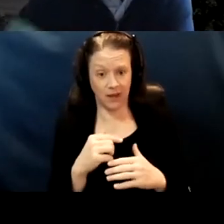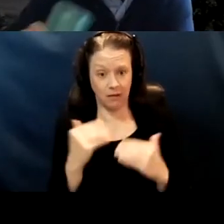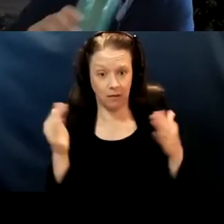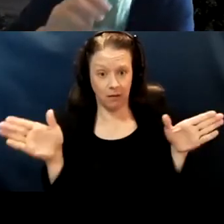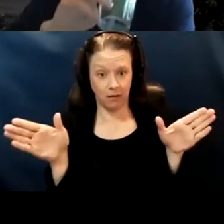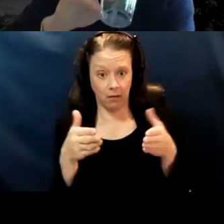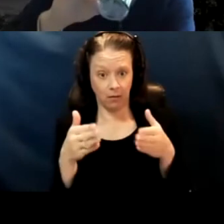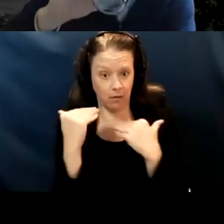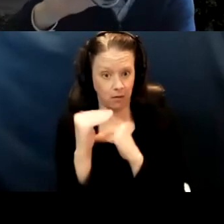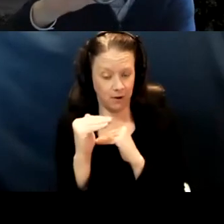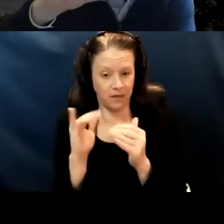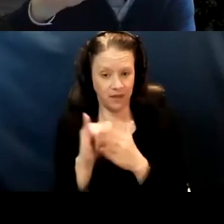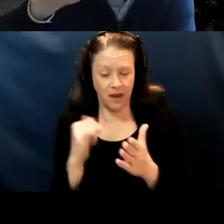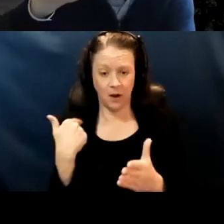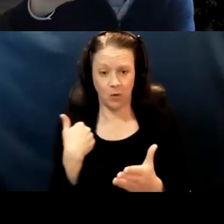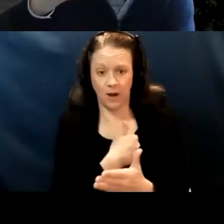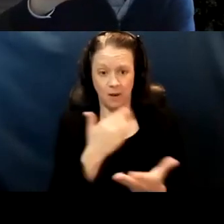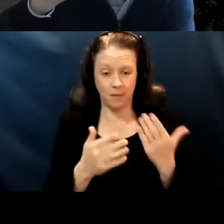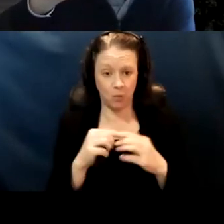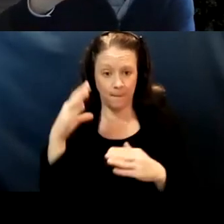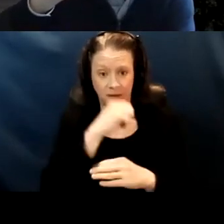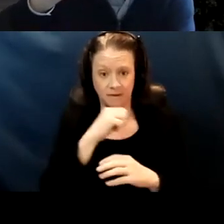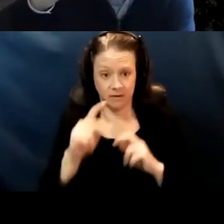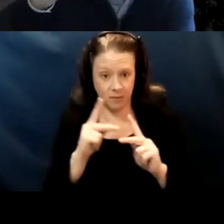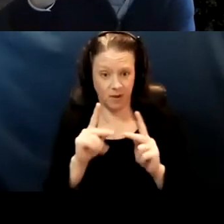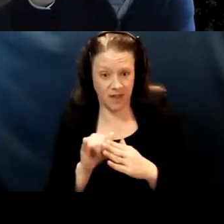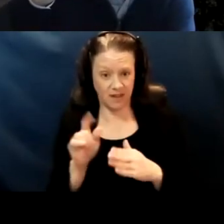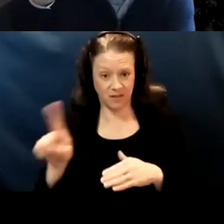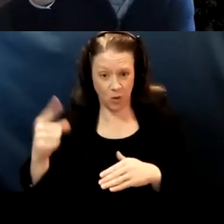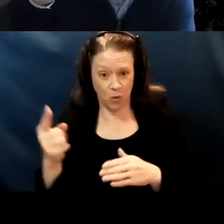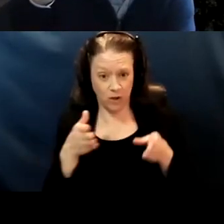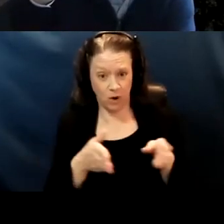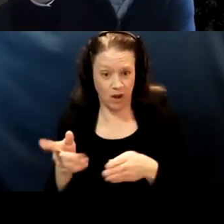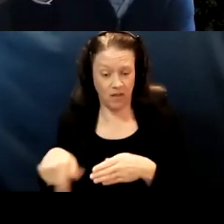that this is the only way they would do it. And so, you know, I am fearful of that